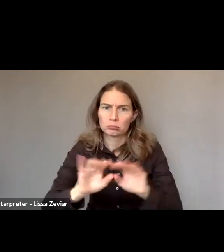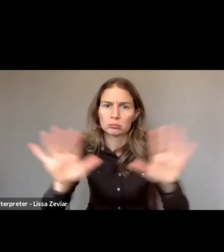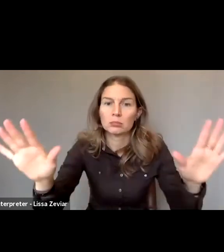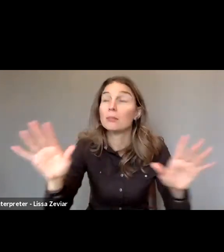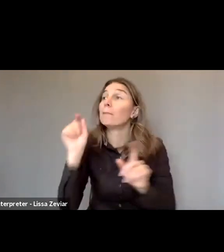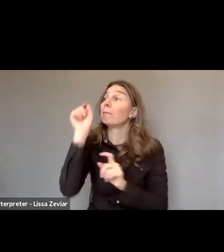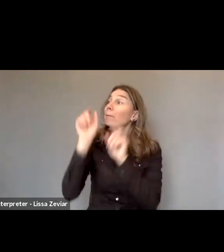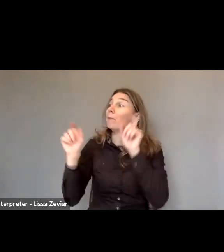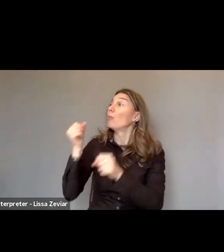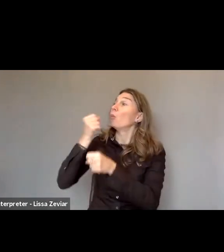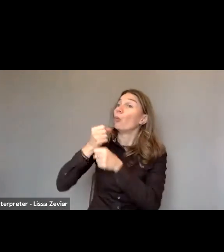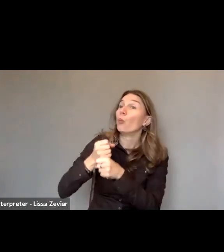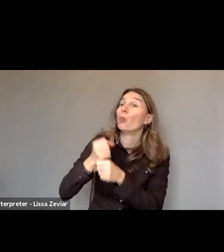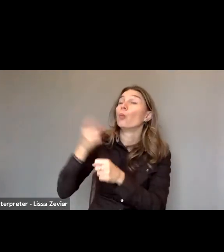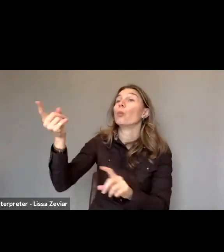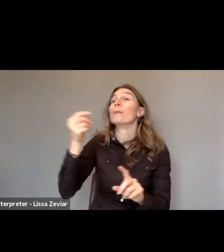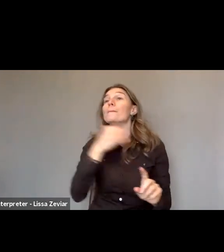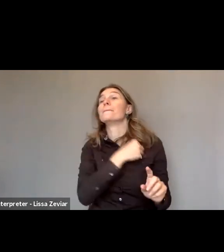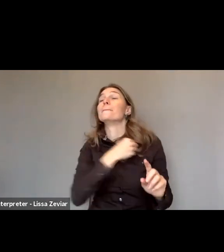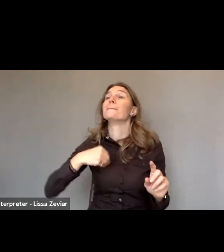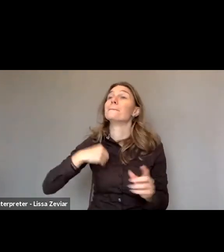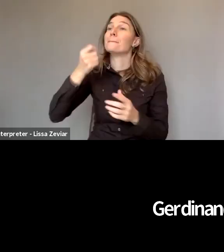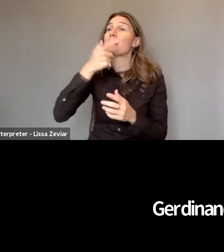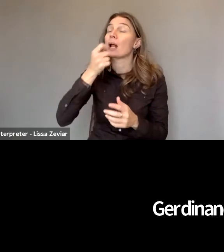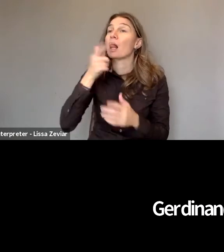that work in medical and social establishments and services.